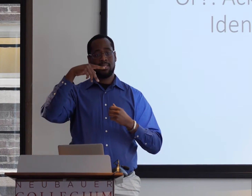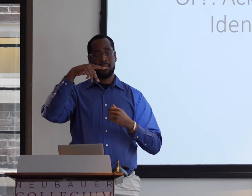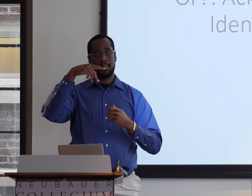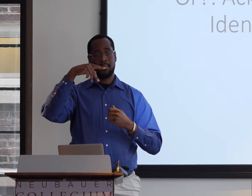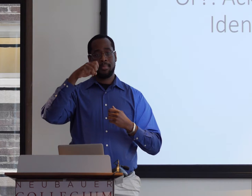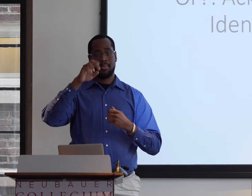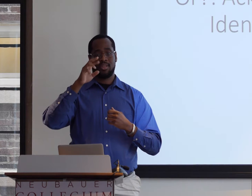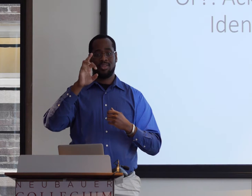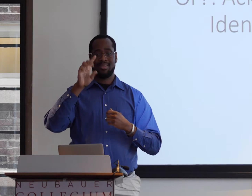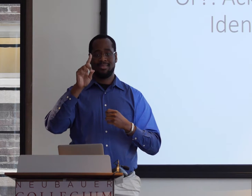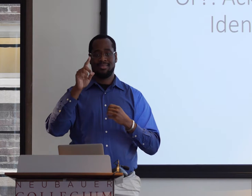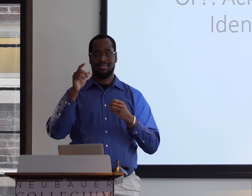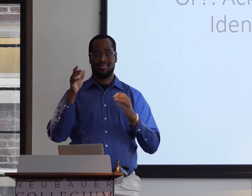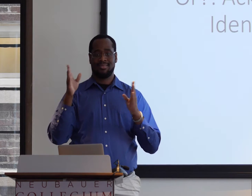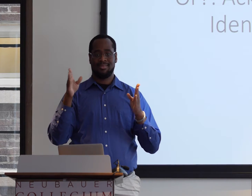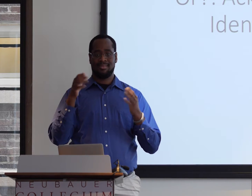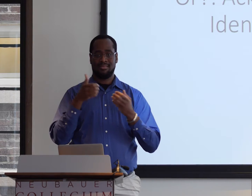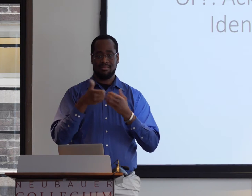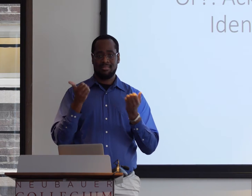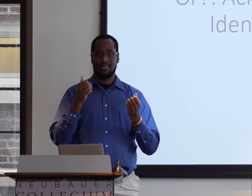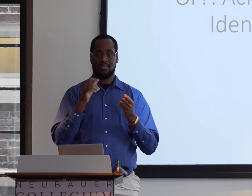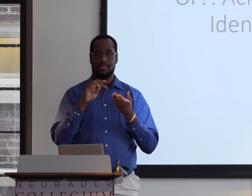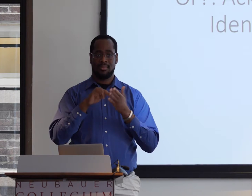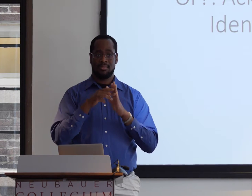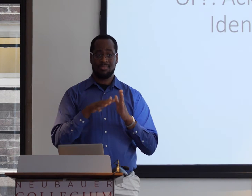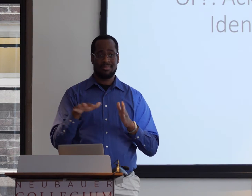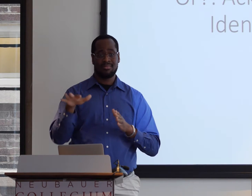Historically during the segregation period,